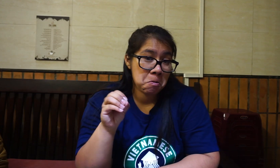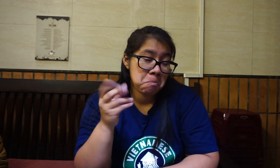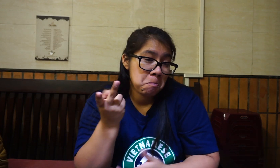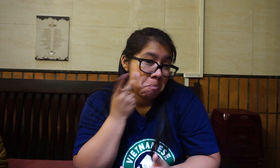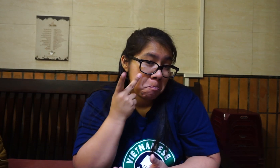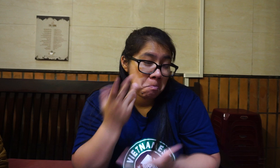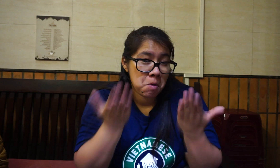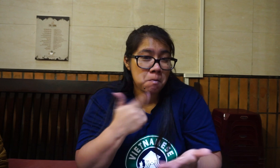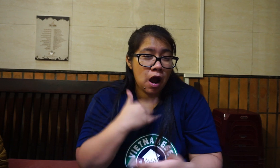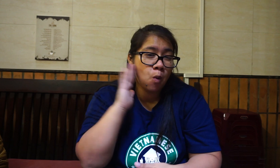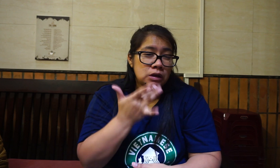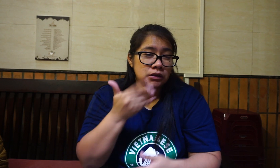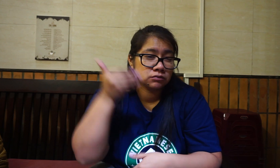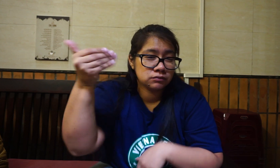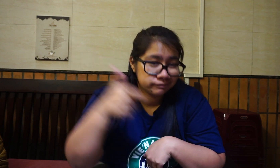So maybe I will taste the others next time